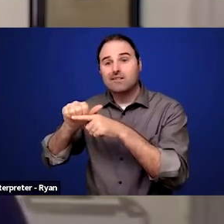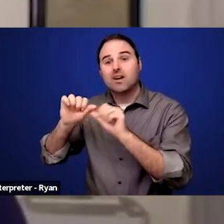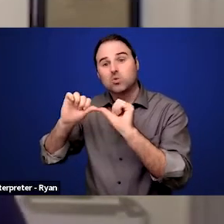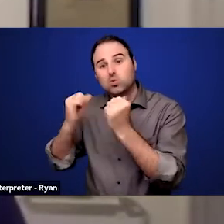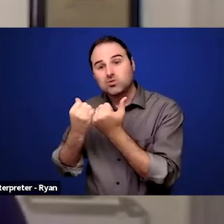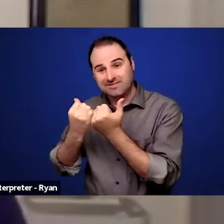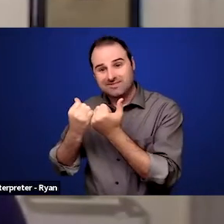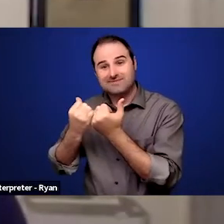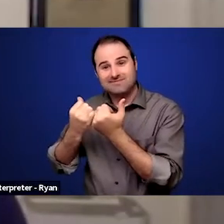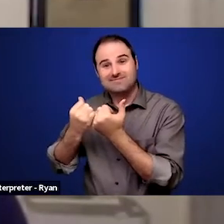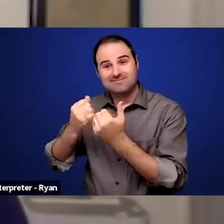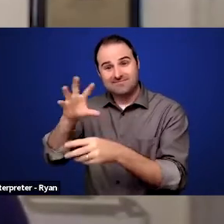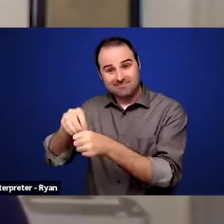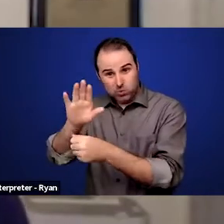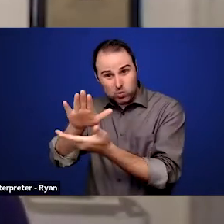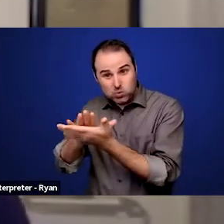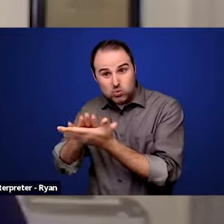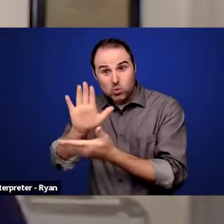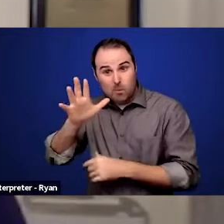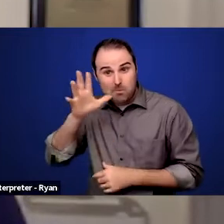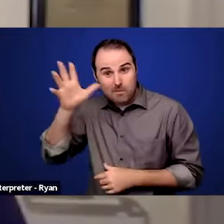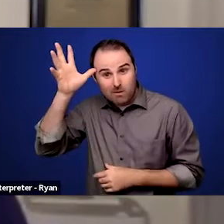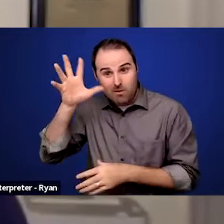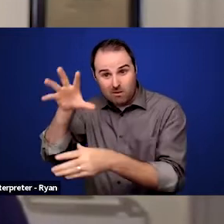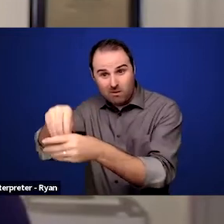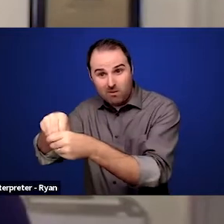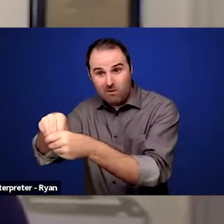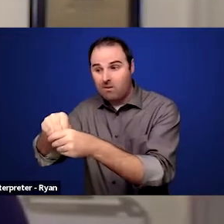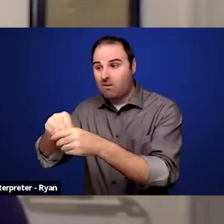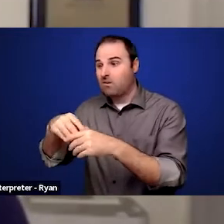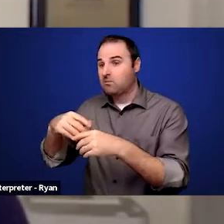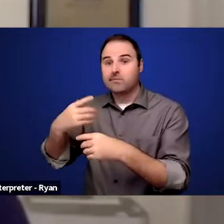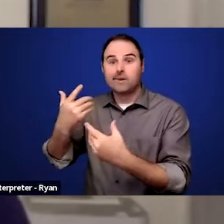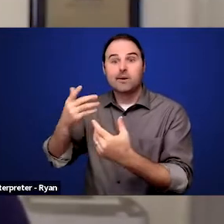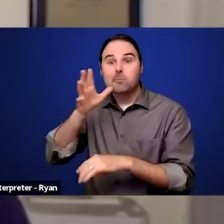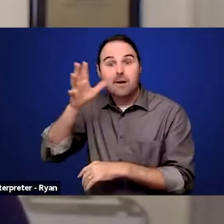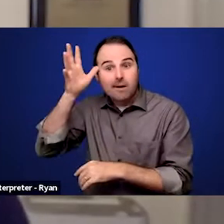are parents involved with the PTAs? I know they may have a new name now,